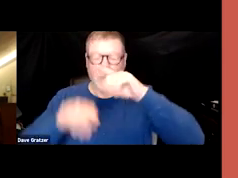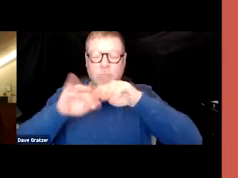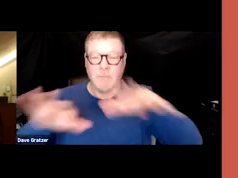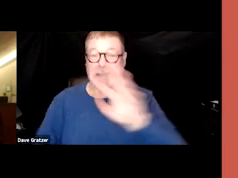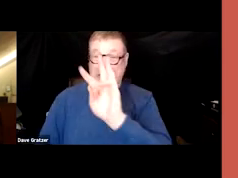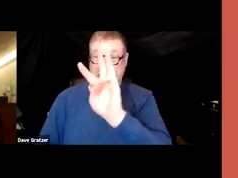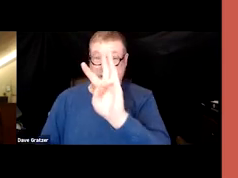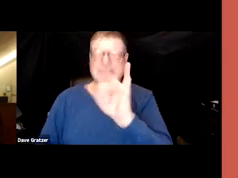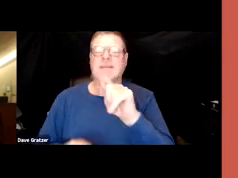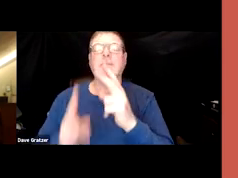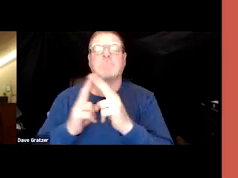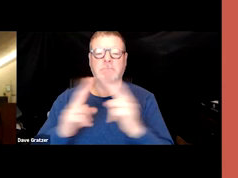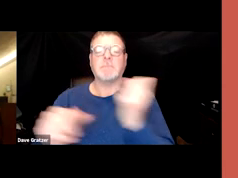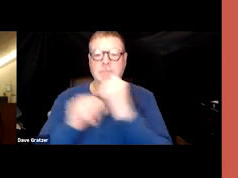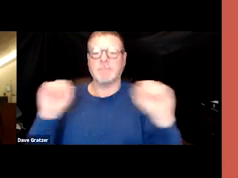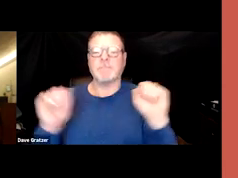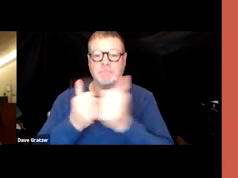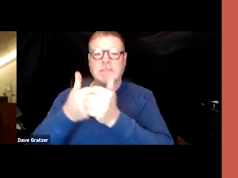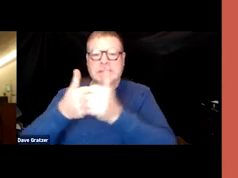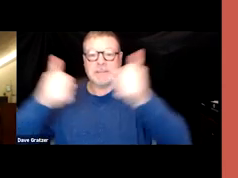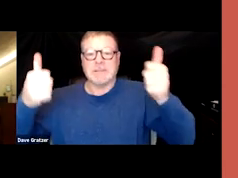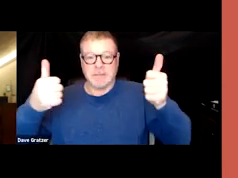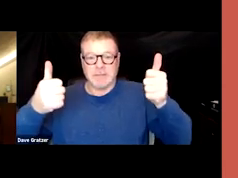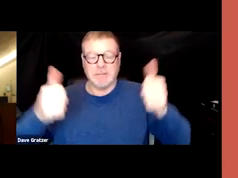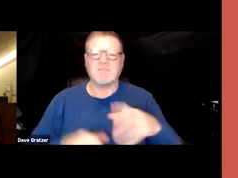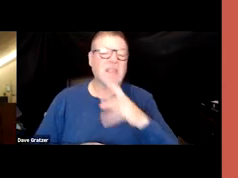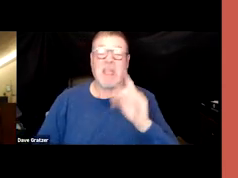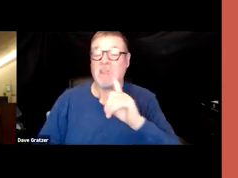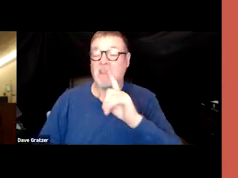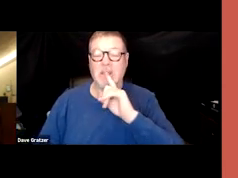a very safe distance and kind of arbitrary in that manner.